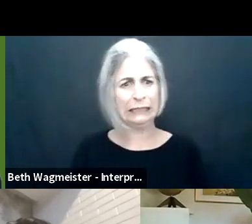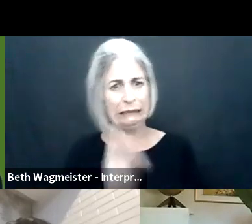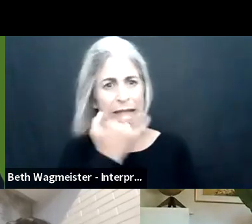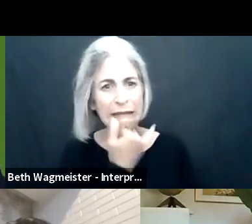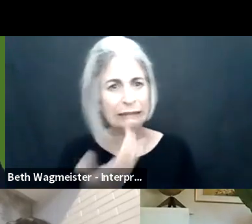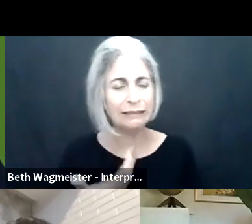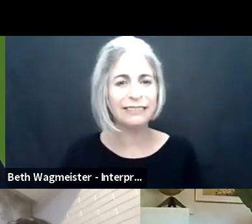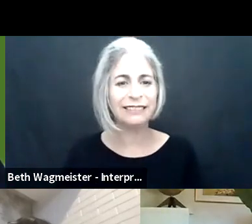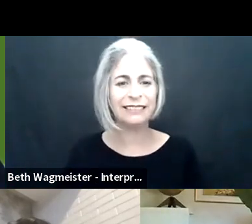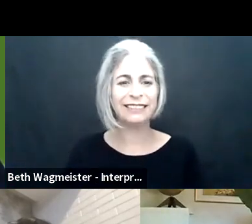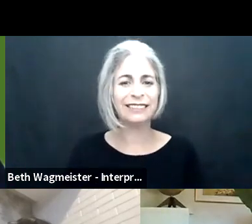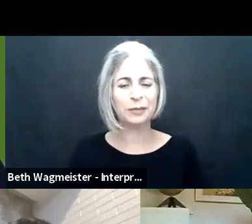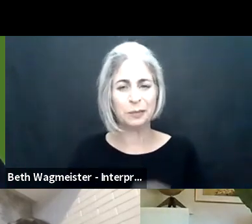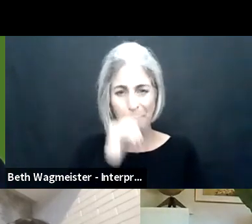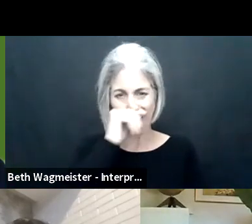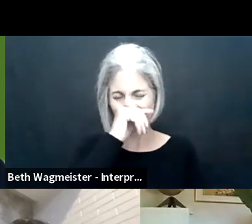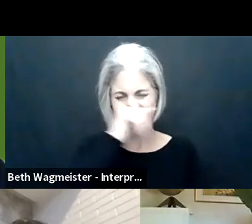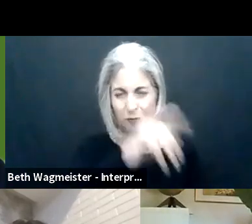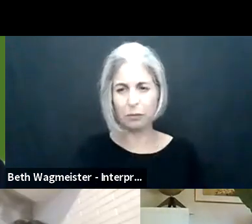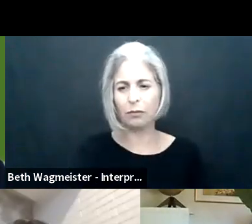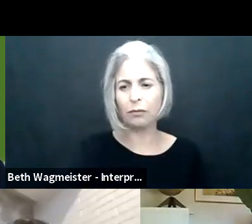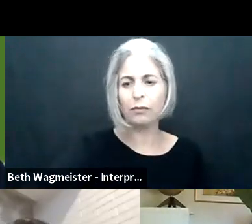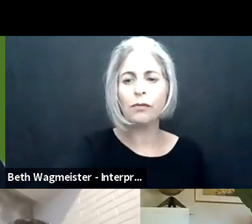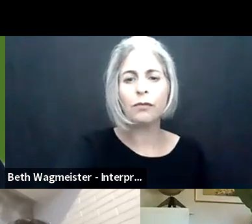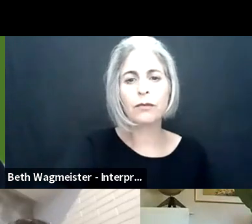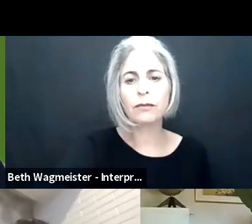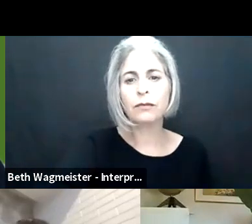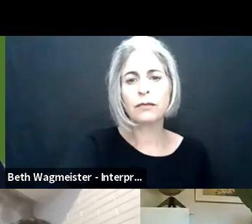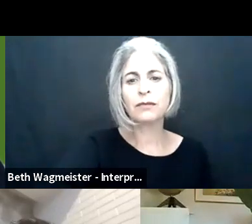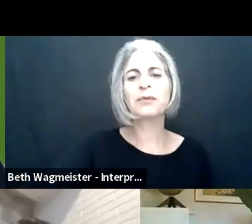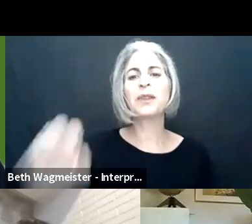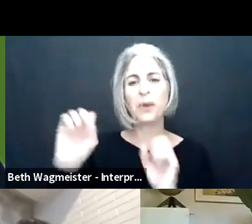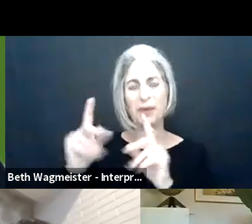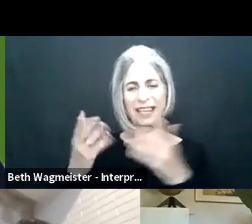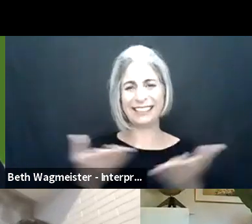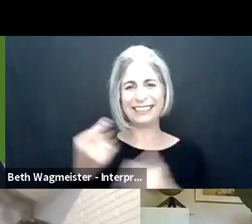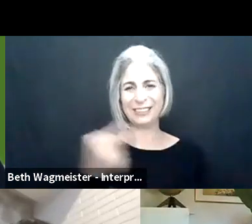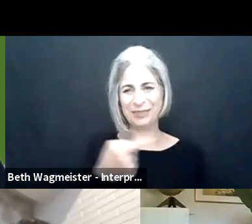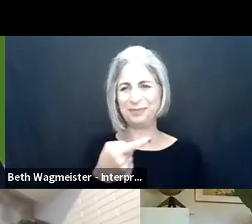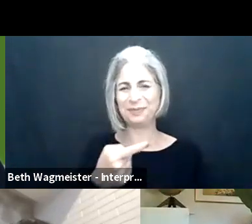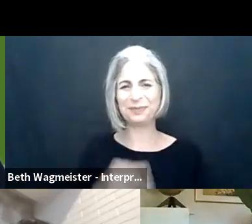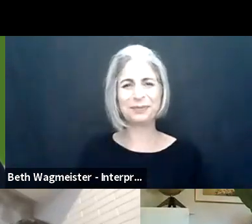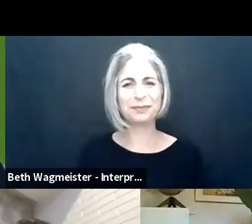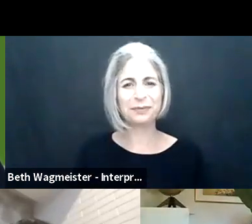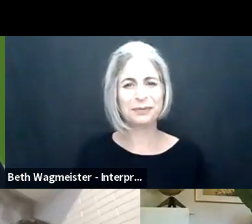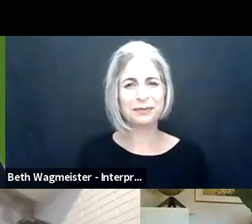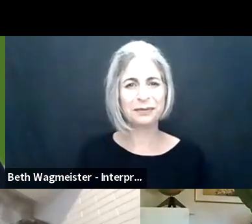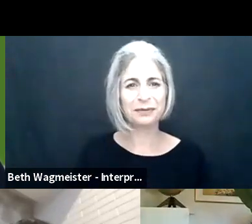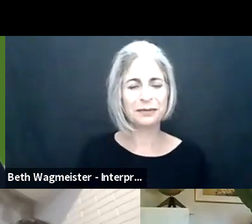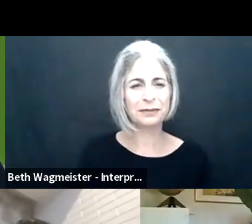Well, that's not good.